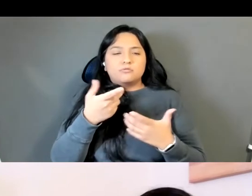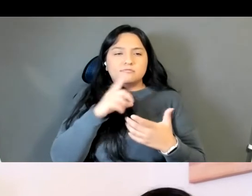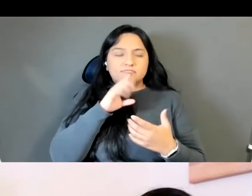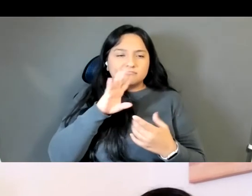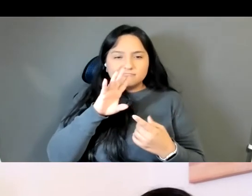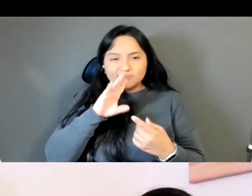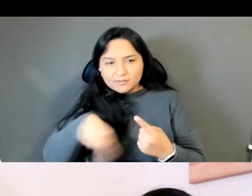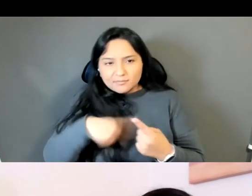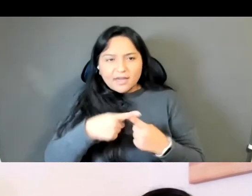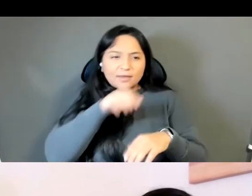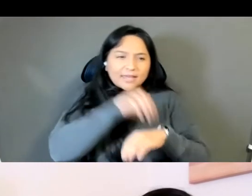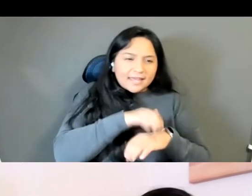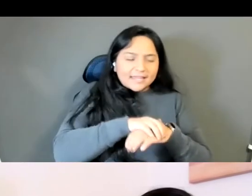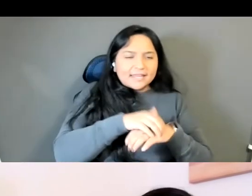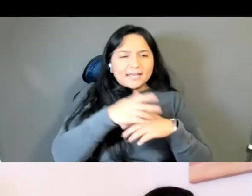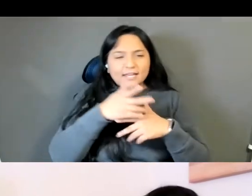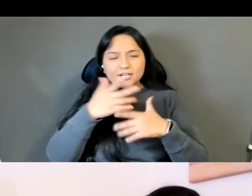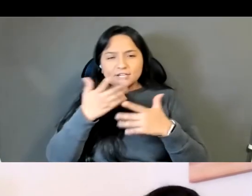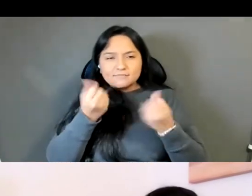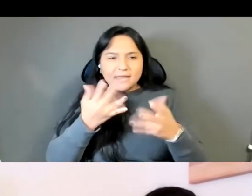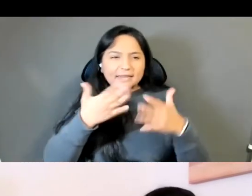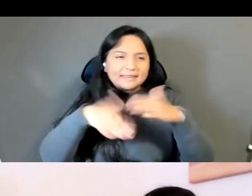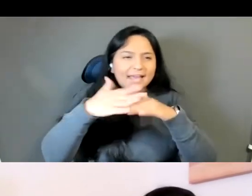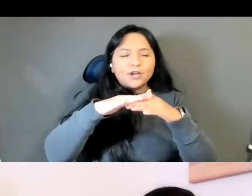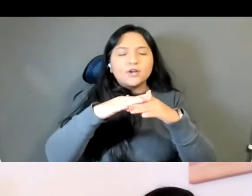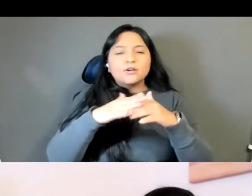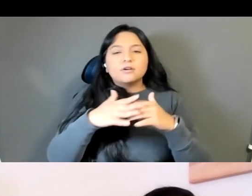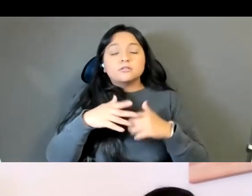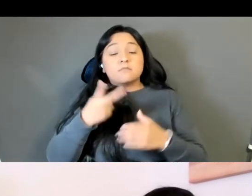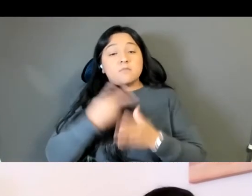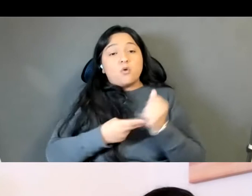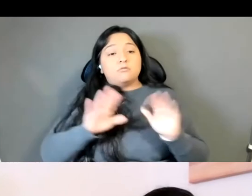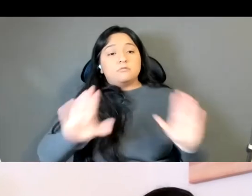but they're really kind of geared towards Asian audiences.